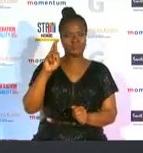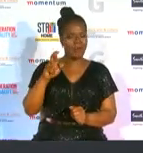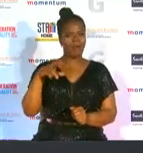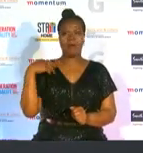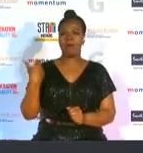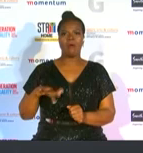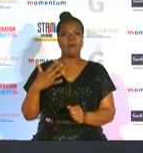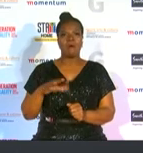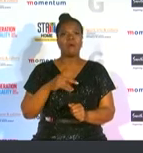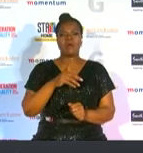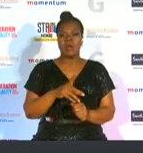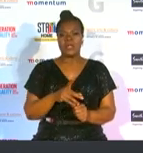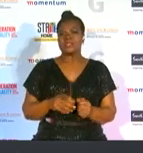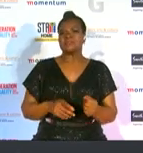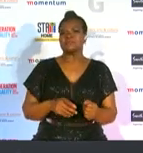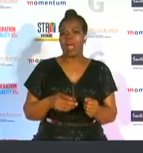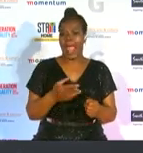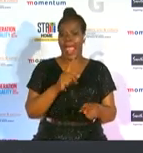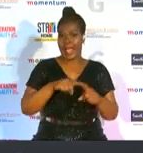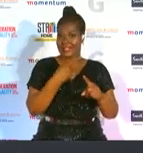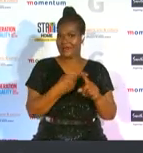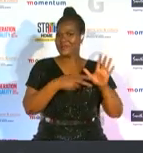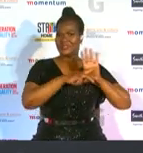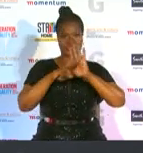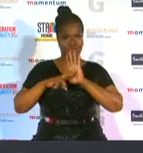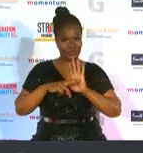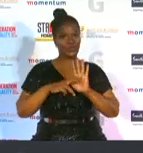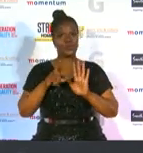set a remarkable example for other brands by backing teams and